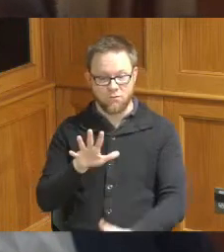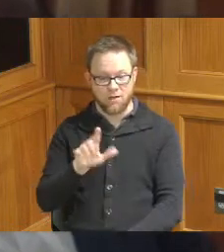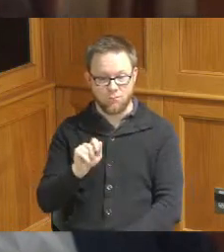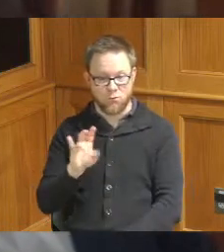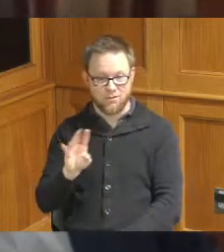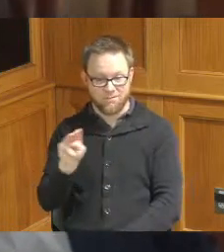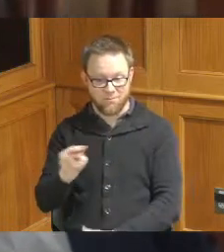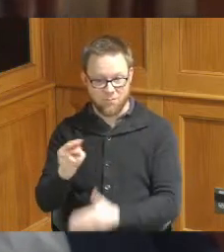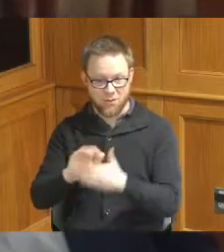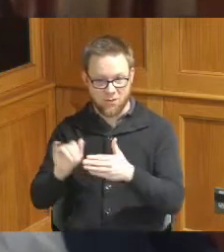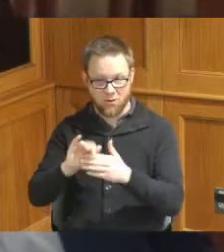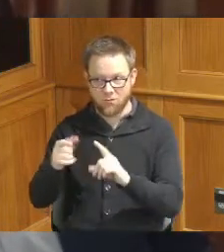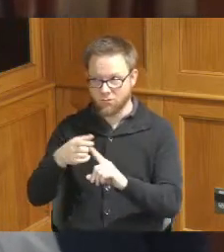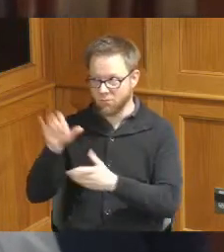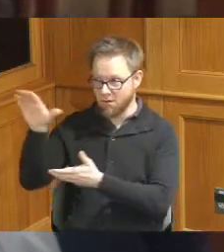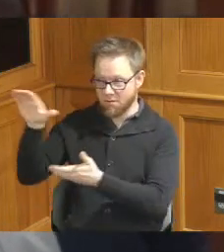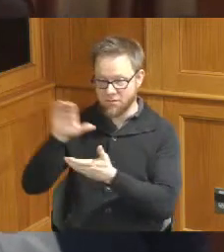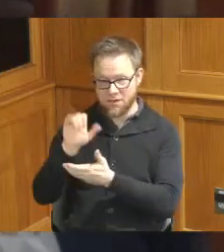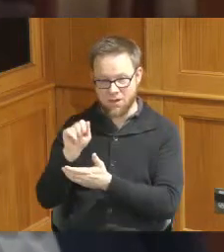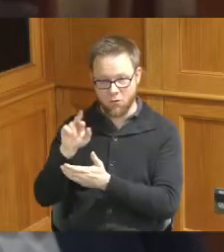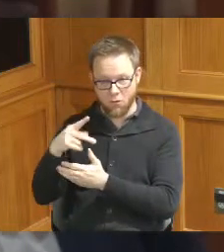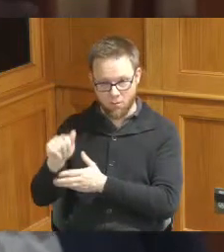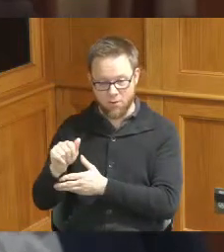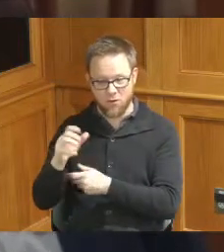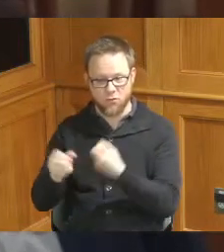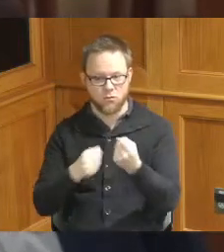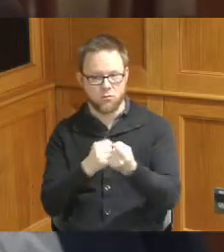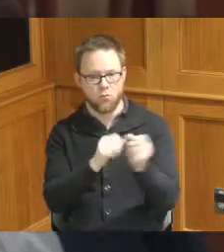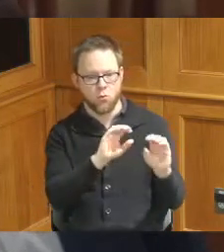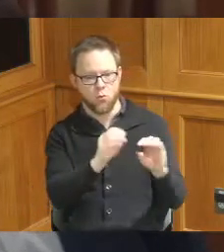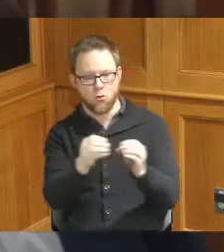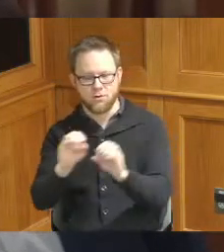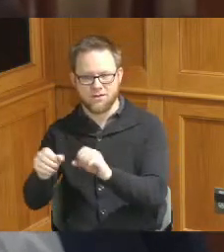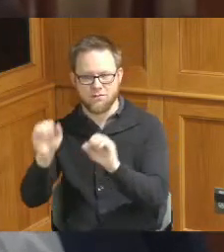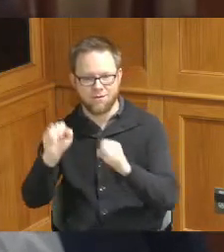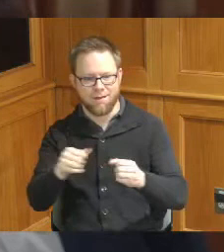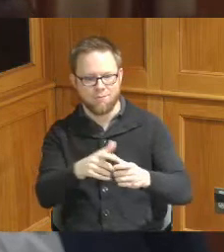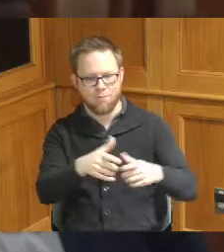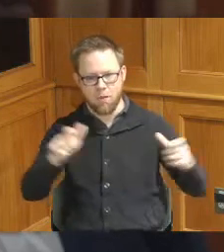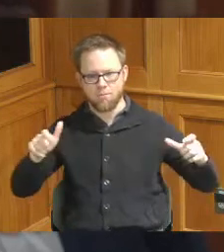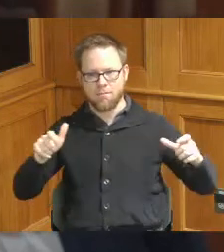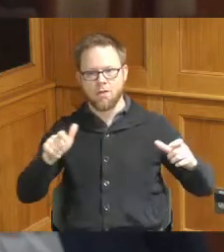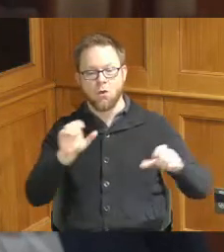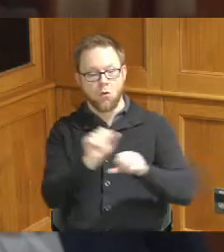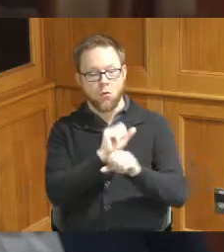Rescue Plan Act for organizations to expand existing Workforce Development training programs